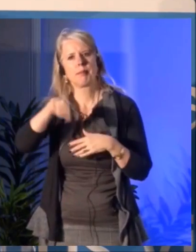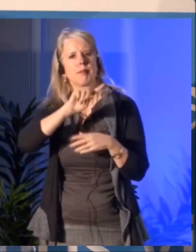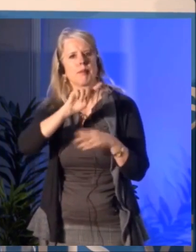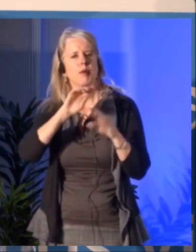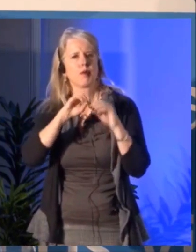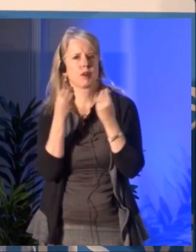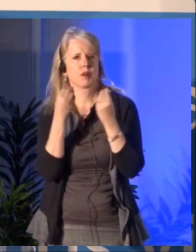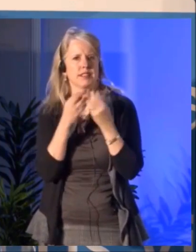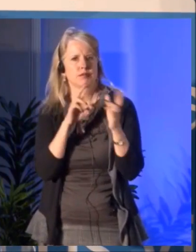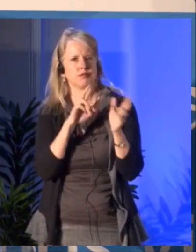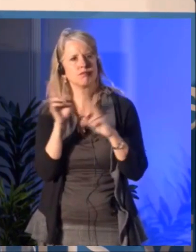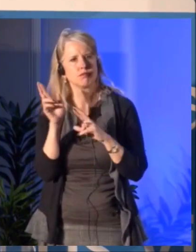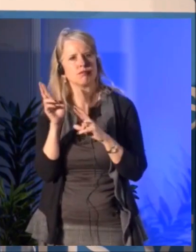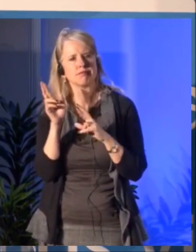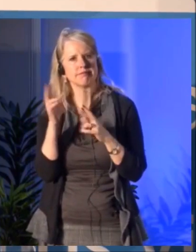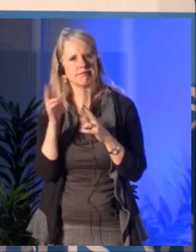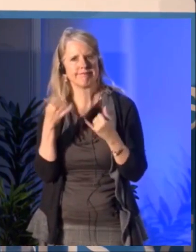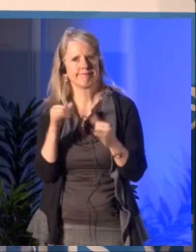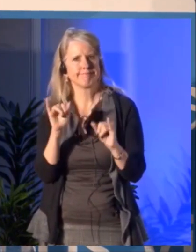That's what this fund is designed to do and the idea